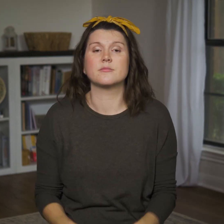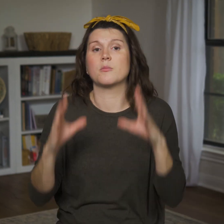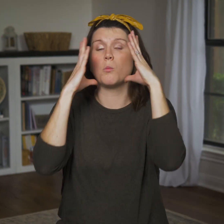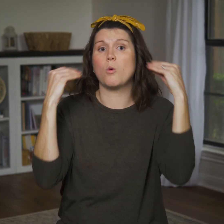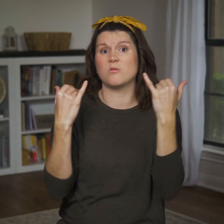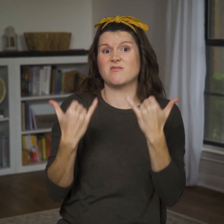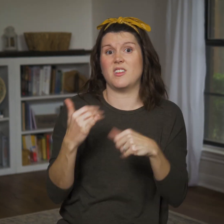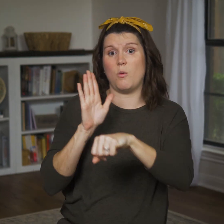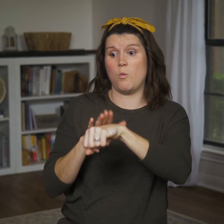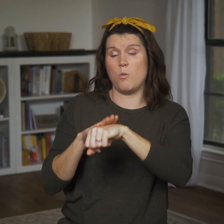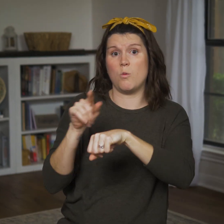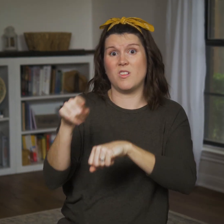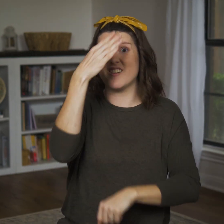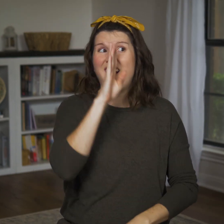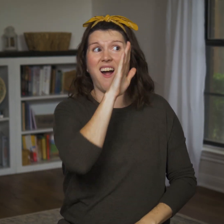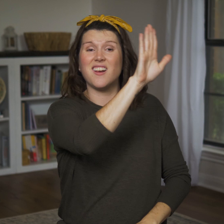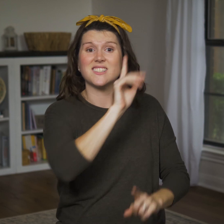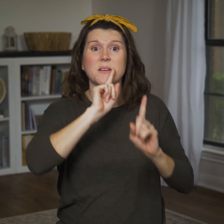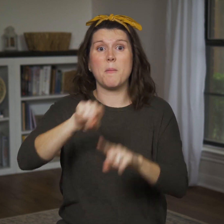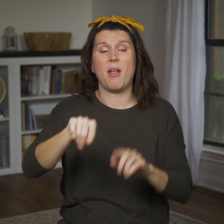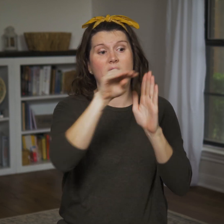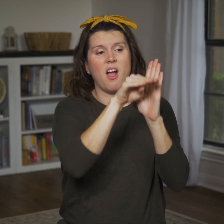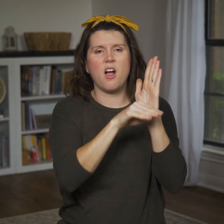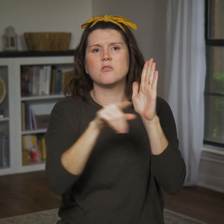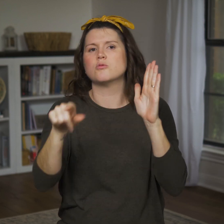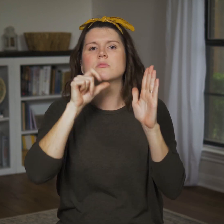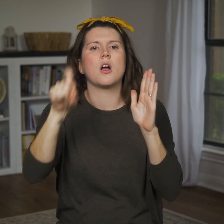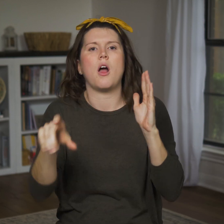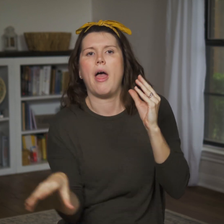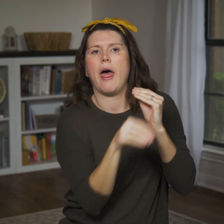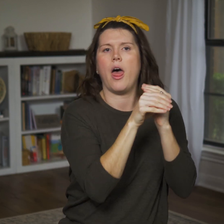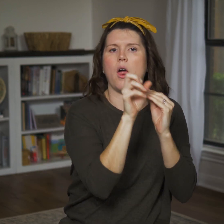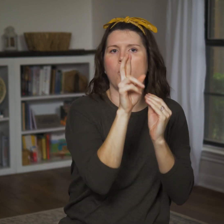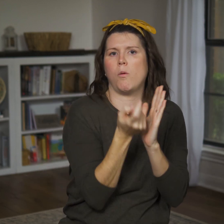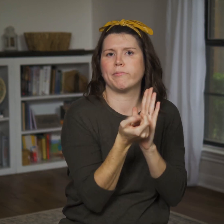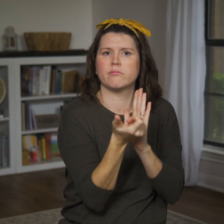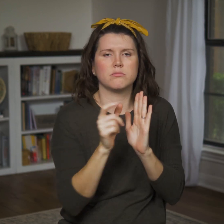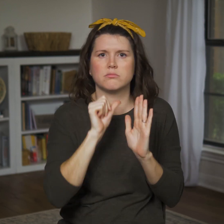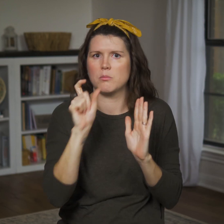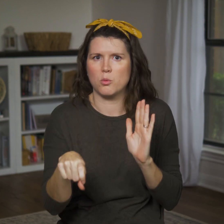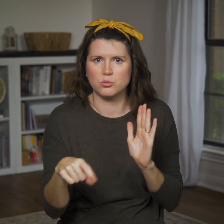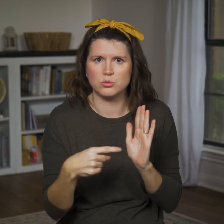Moses warns them not to add to or subtract from God’s commands.